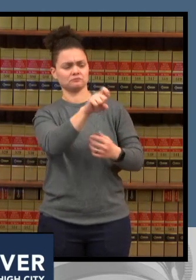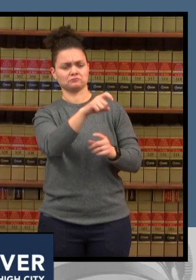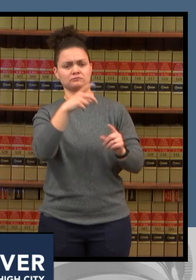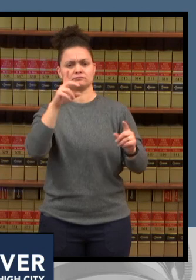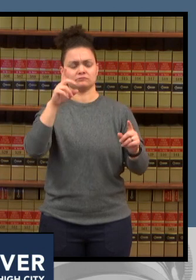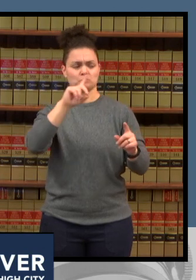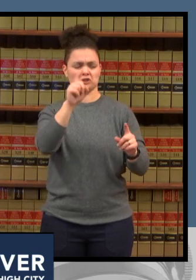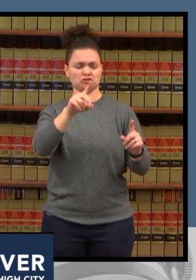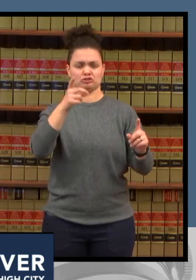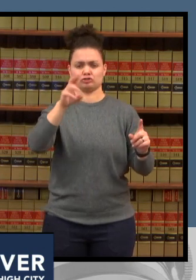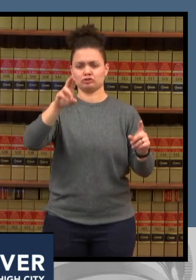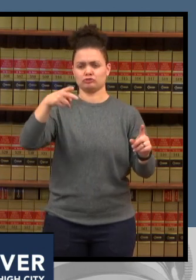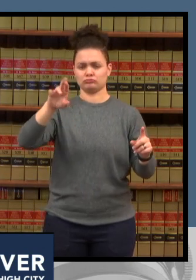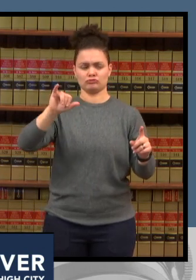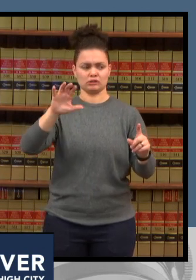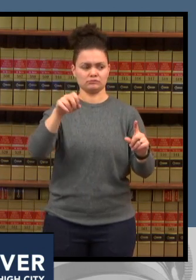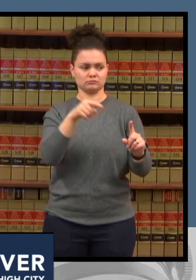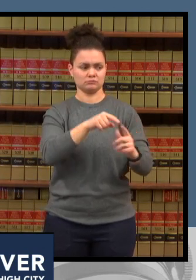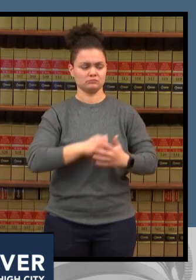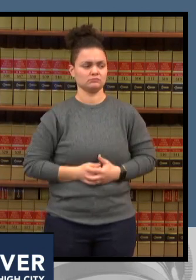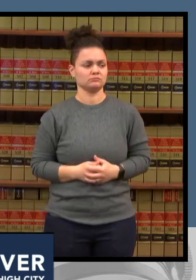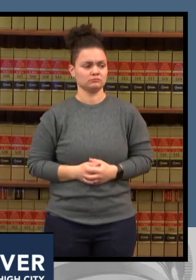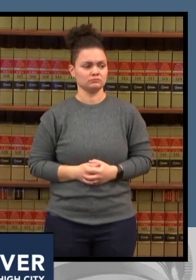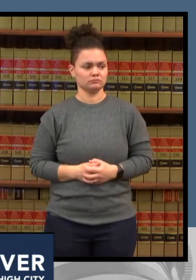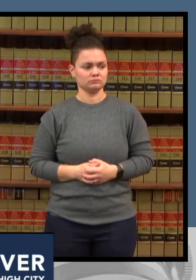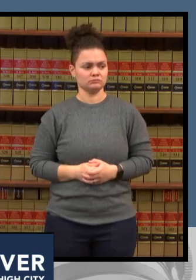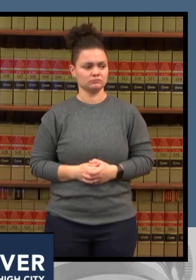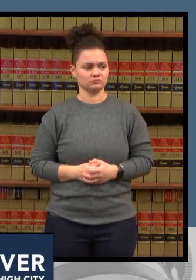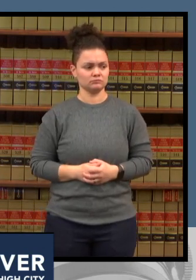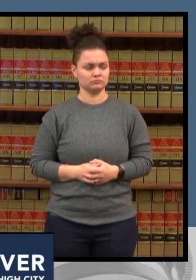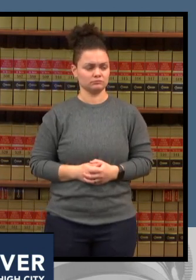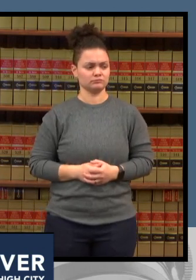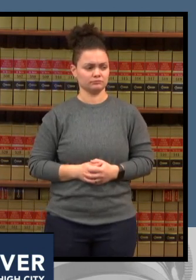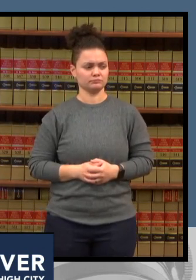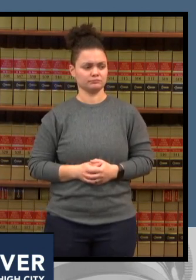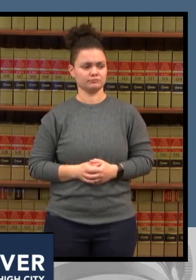out sick test positive with kova than in any previous week during this pandemic not